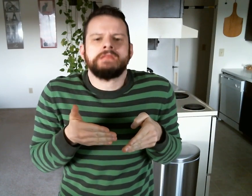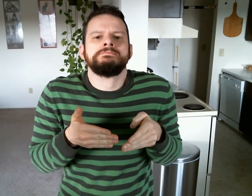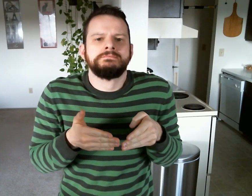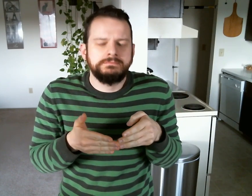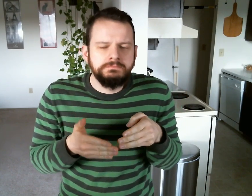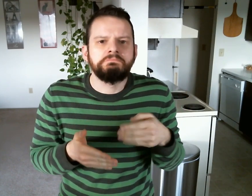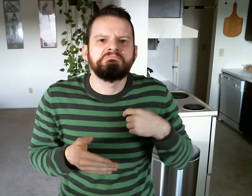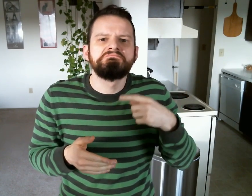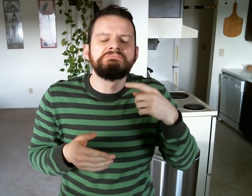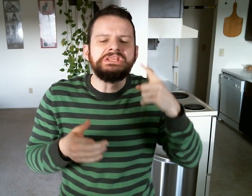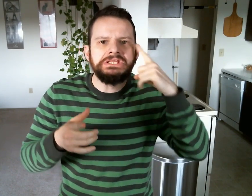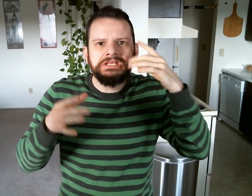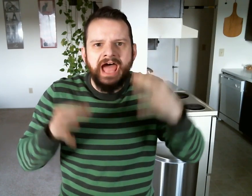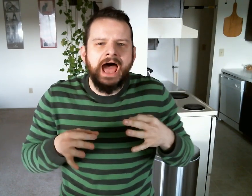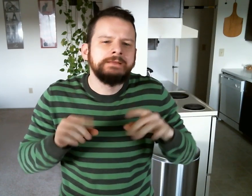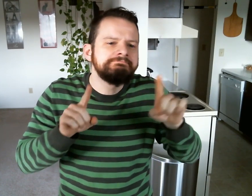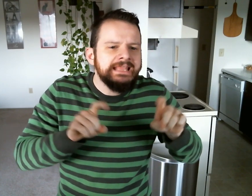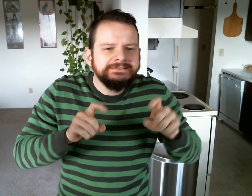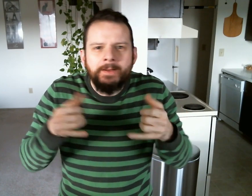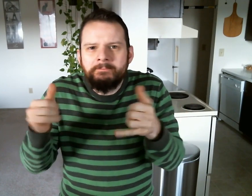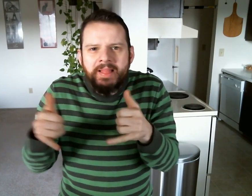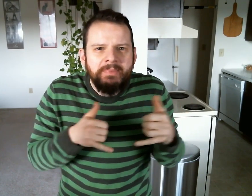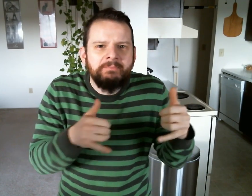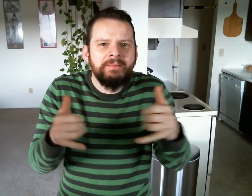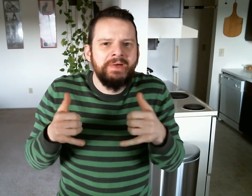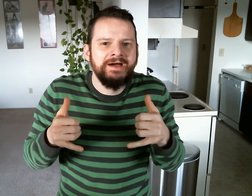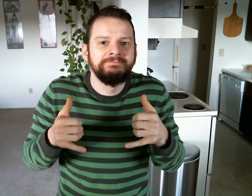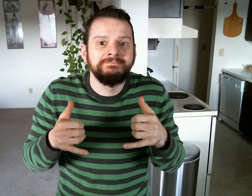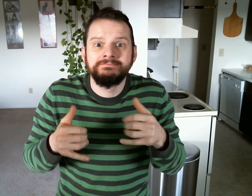I decided to test and play with it.